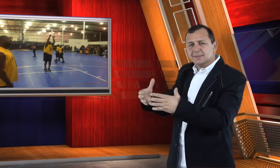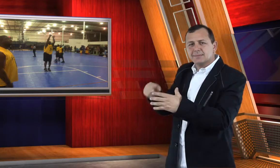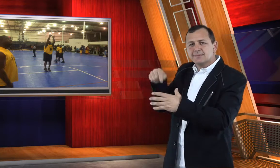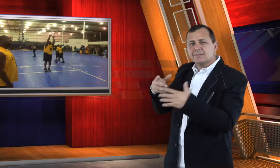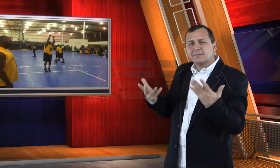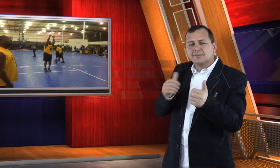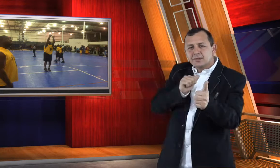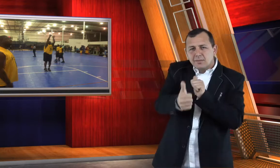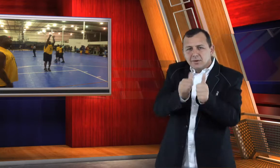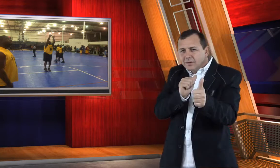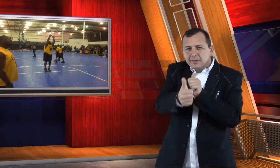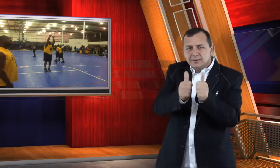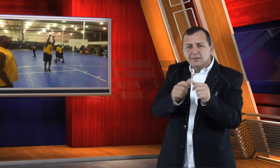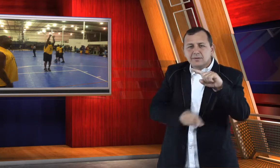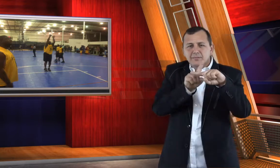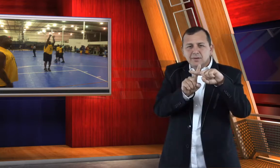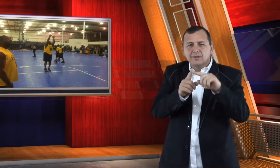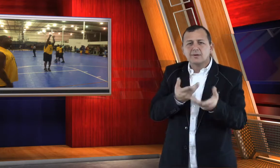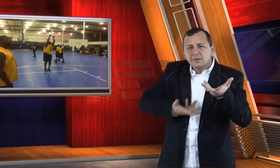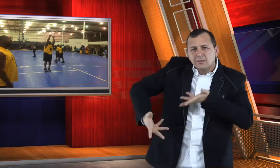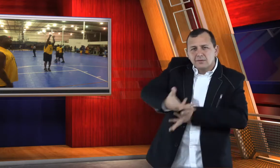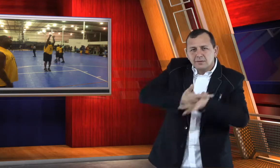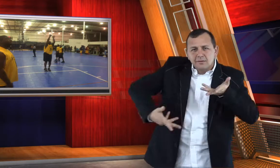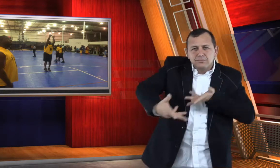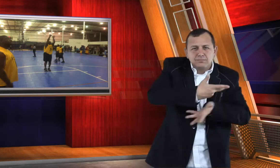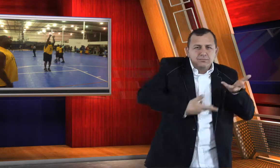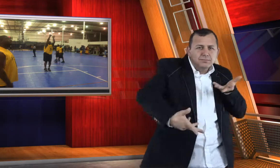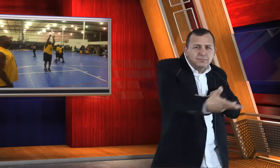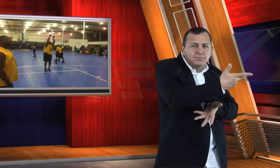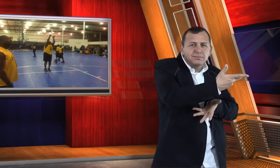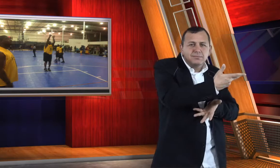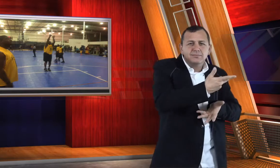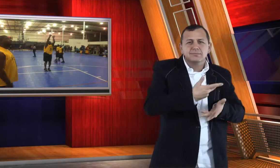Deaf community about sports and fellowship.